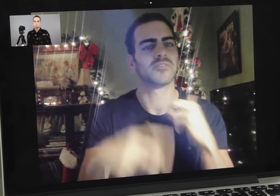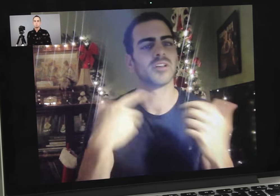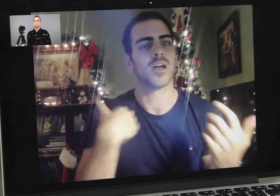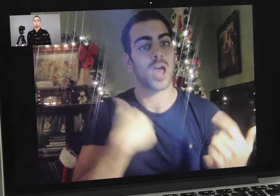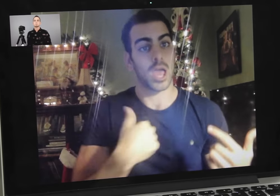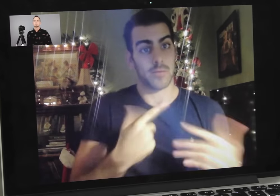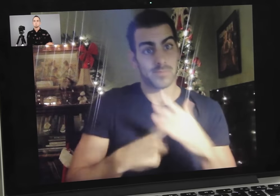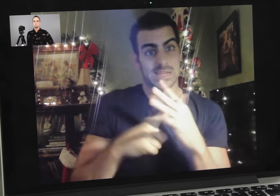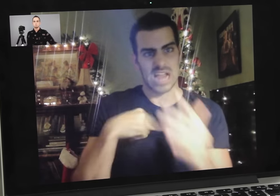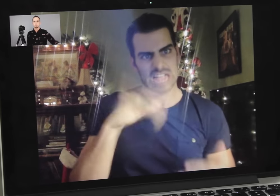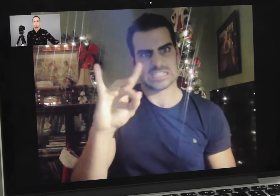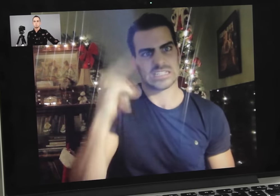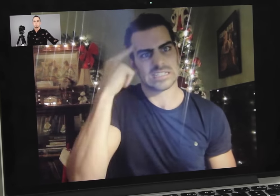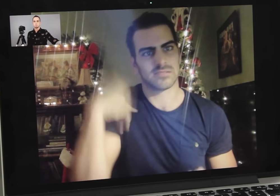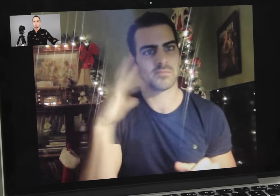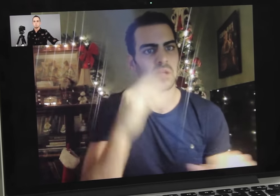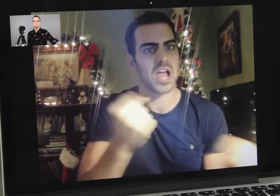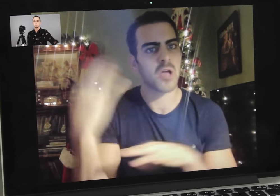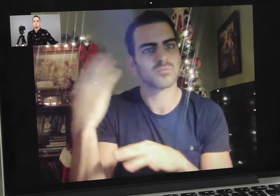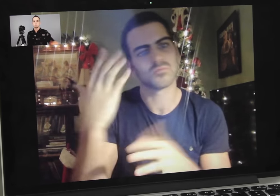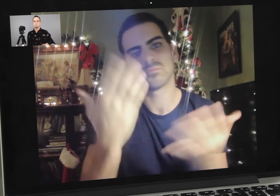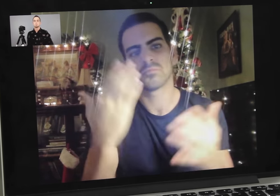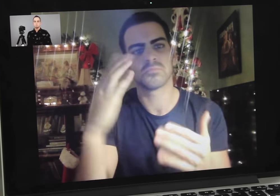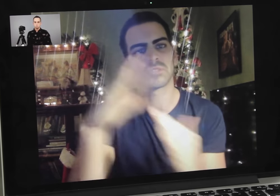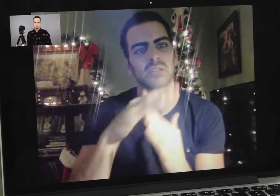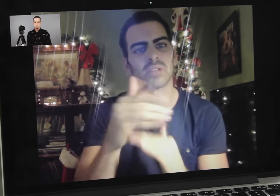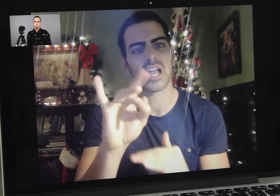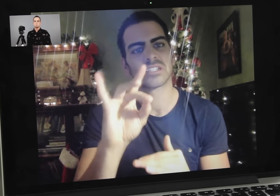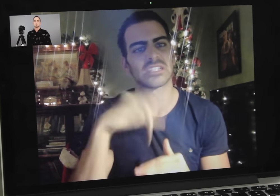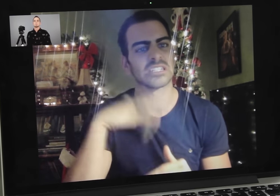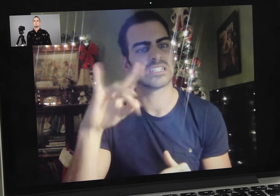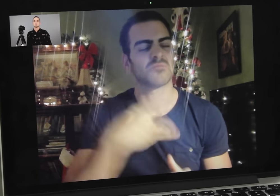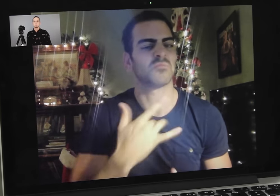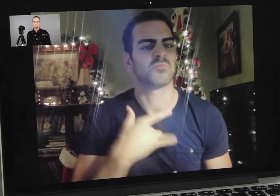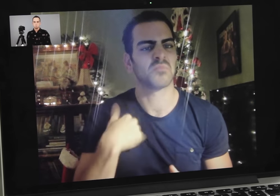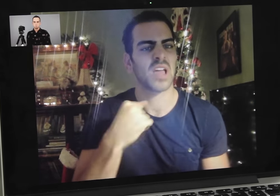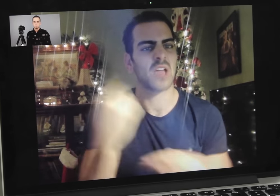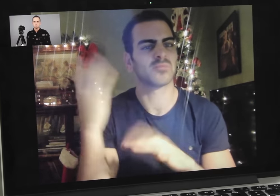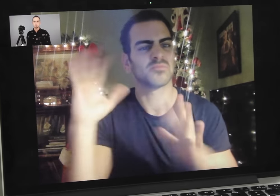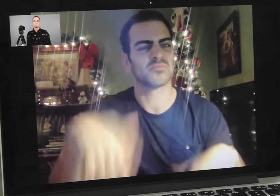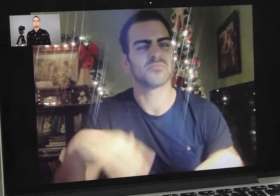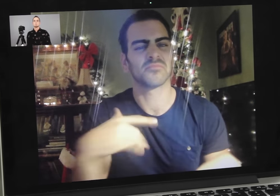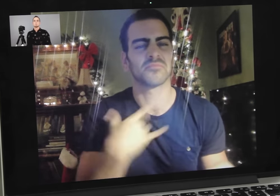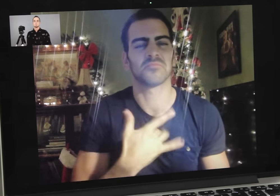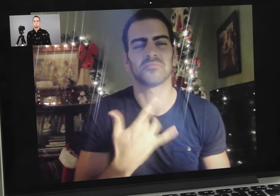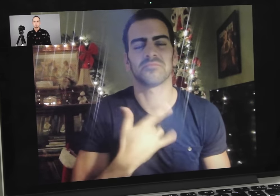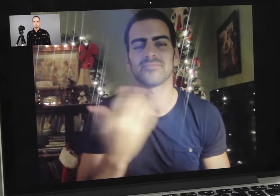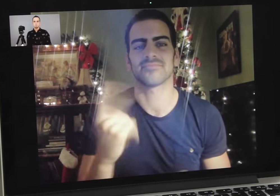It was tough. I did think I would be eliminated after making the top eight. I had a feeling I would be out.